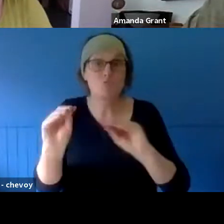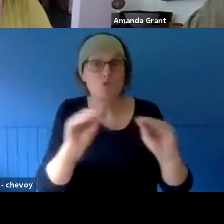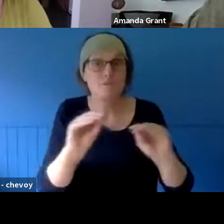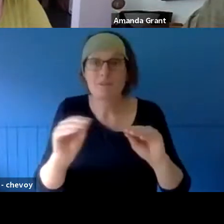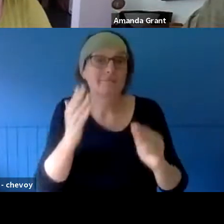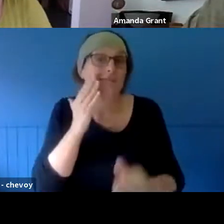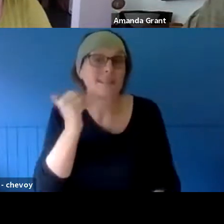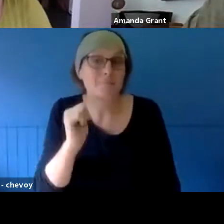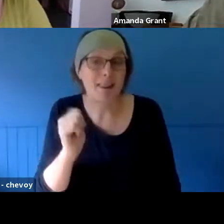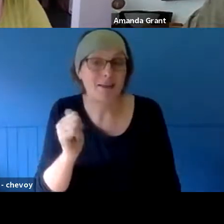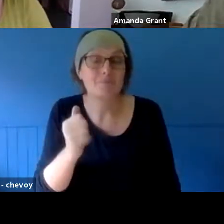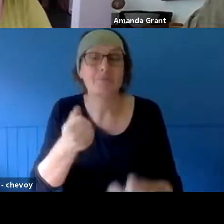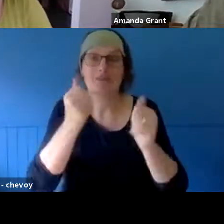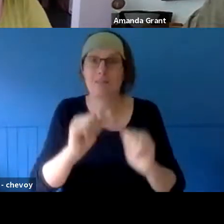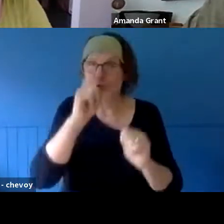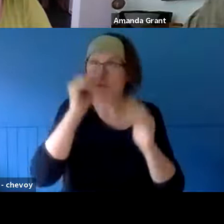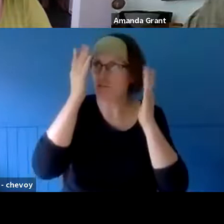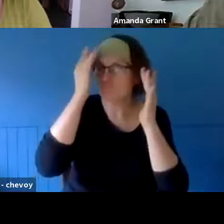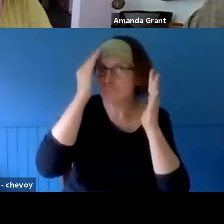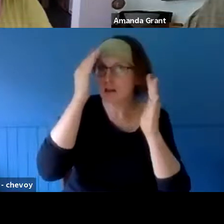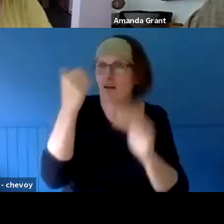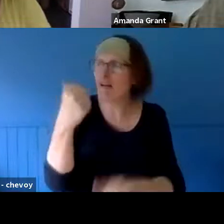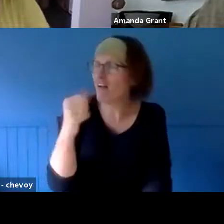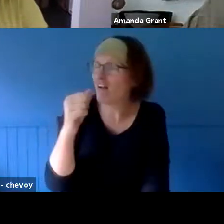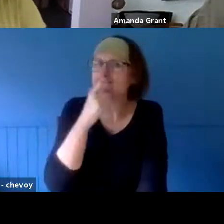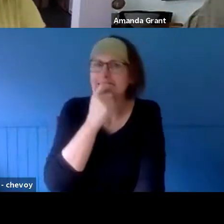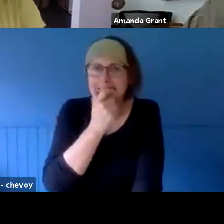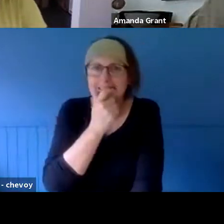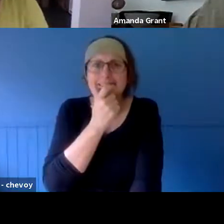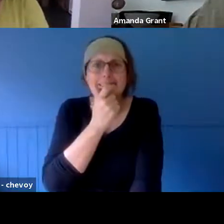that's what's going on for me." It sort of helps that process. You